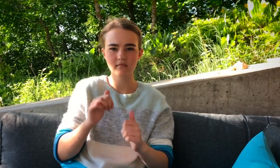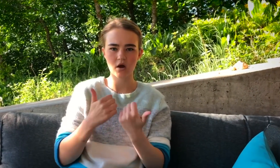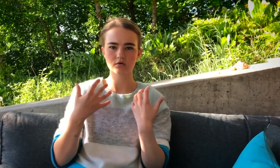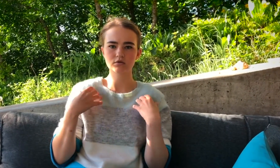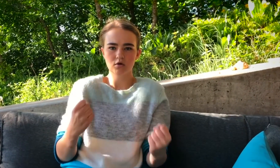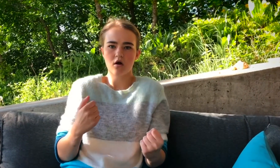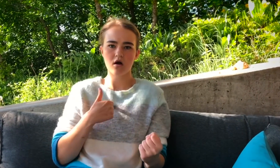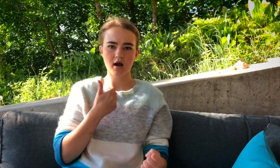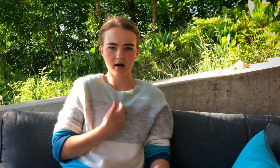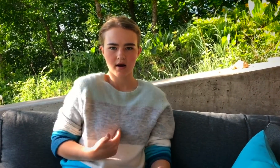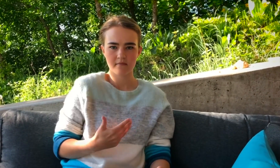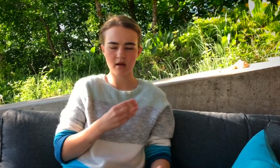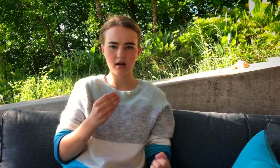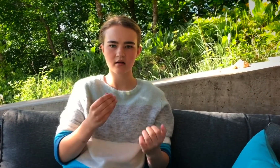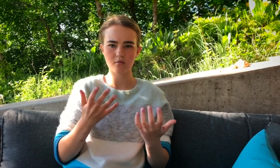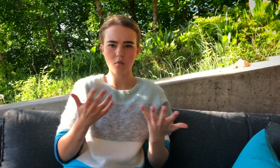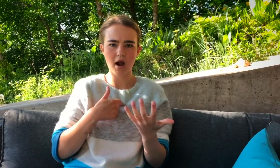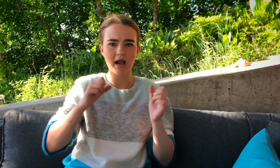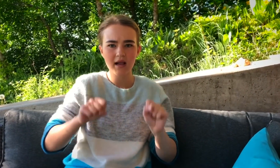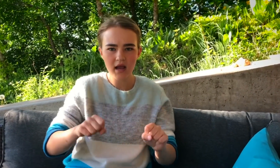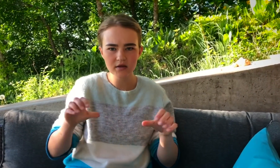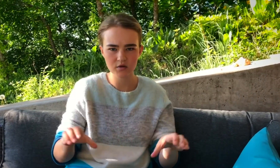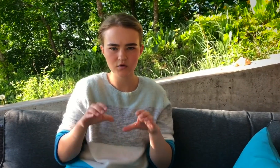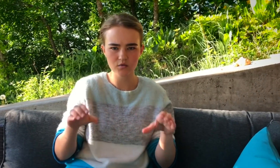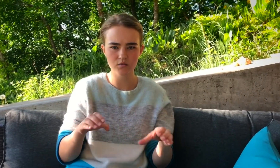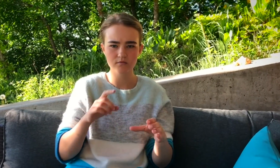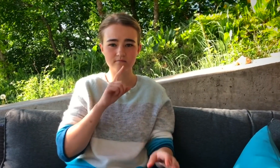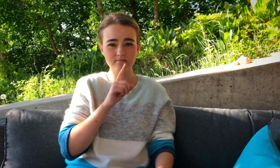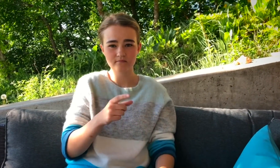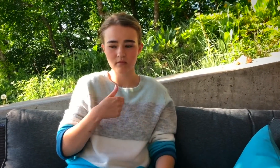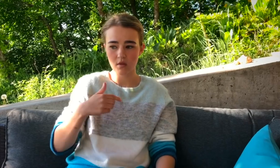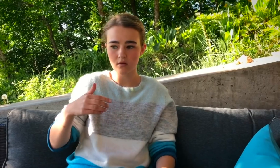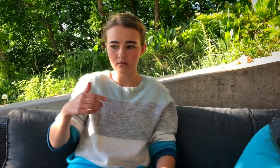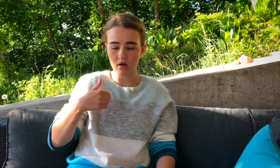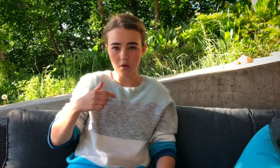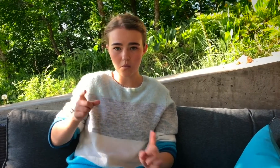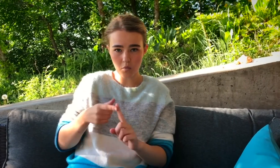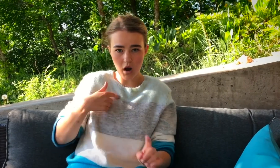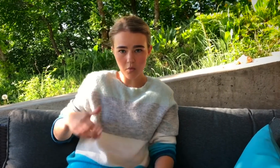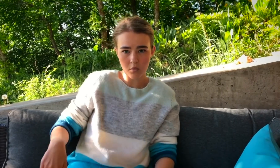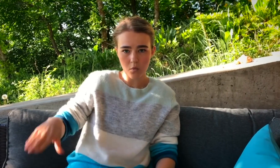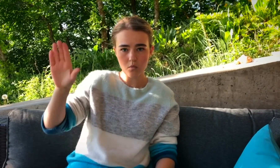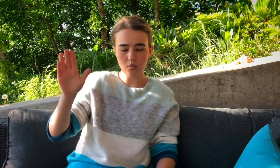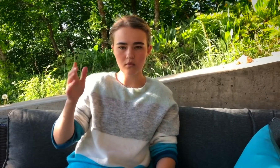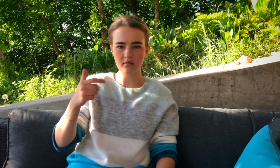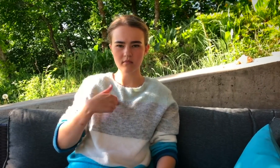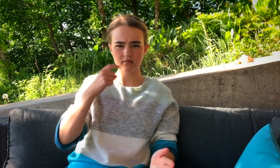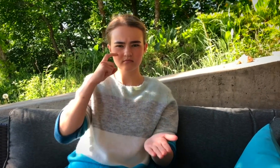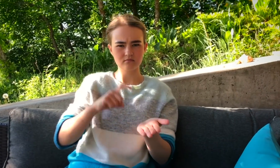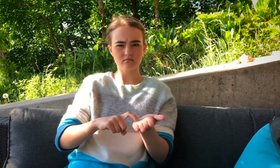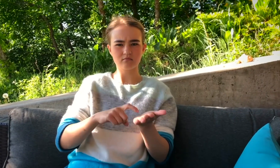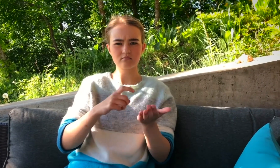I REALIZE HOW STRONG I AM AND WHAT I CAN DO. WHEN I WAS GROWING UP,